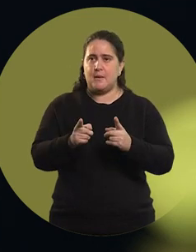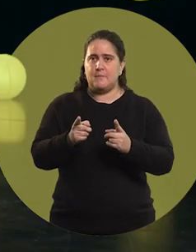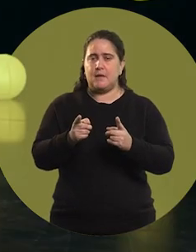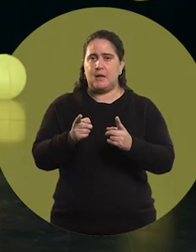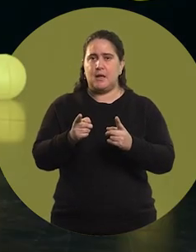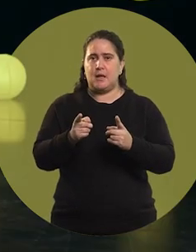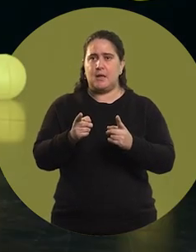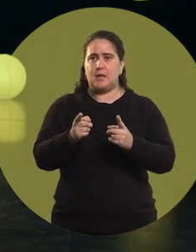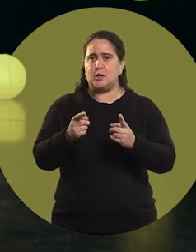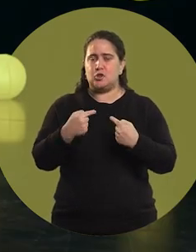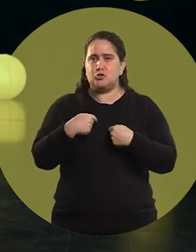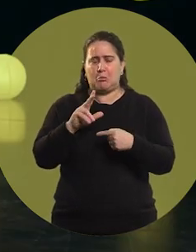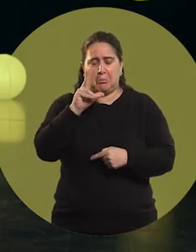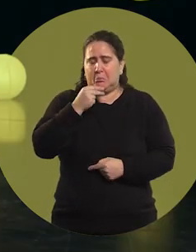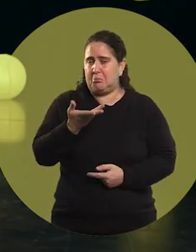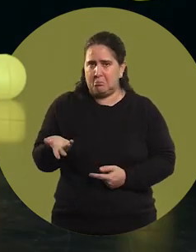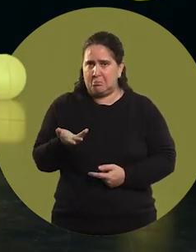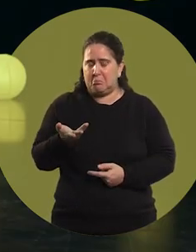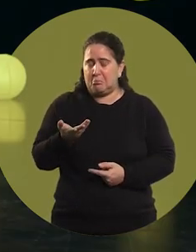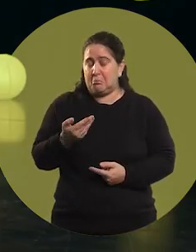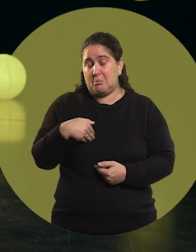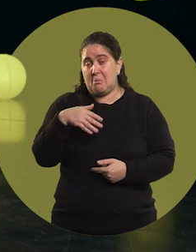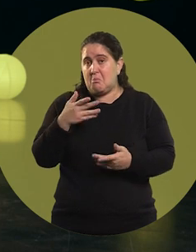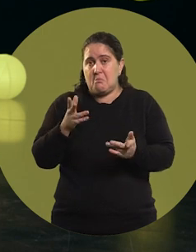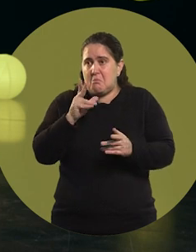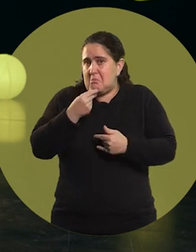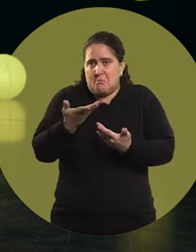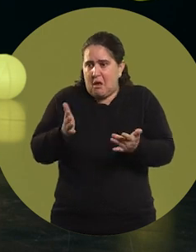it was something that I hadn't realized was happening to me.